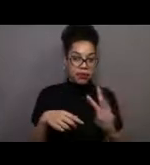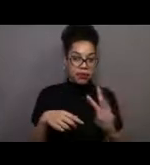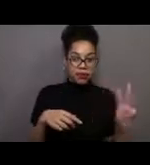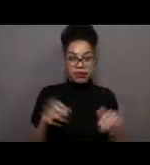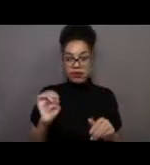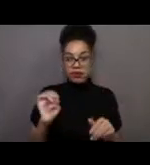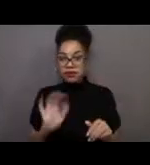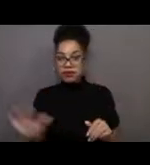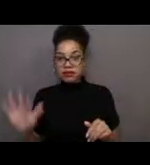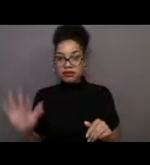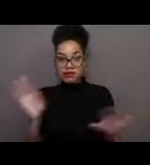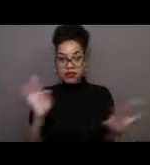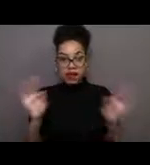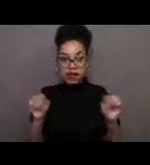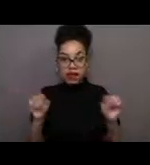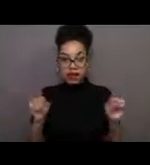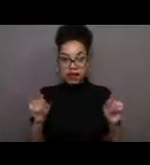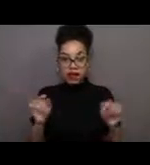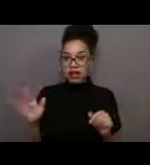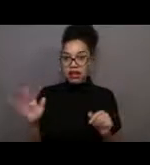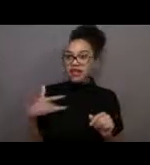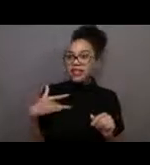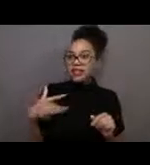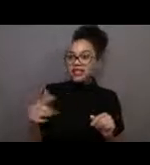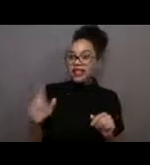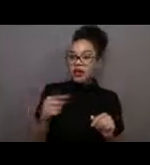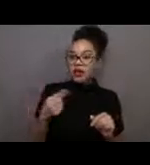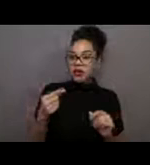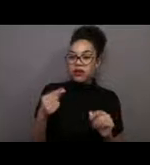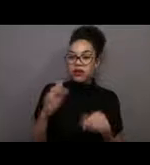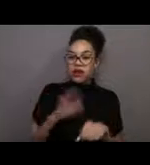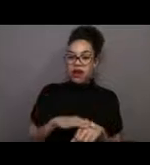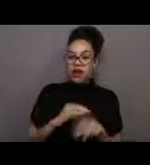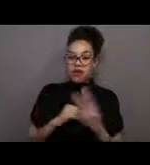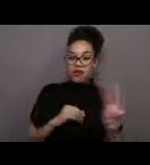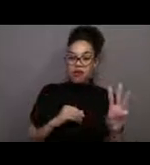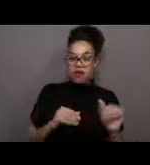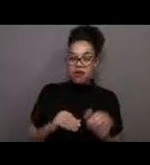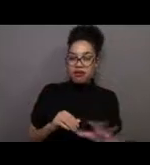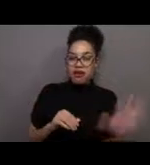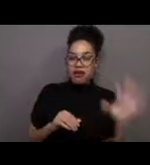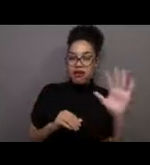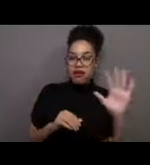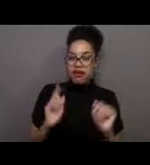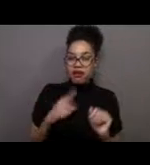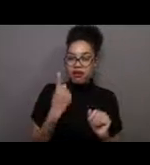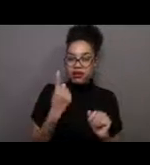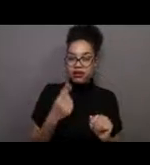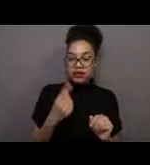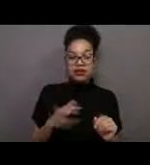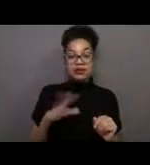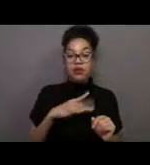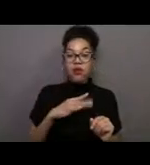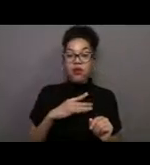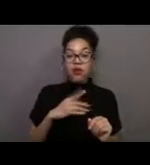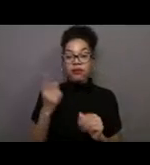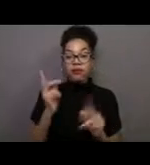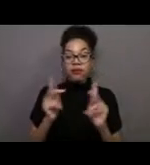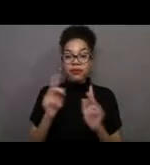We mostly find kelp on this coast. There's actually a really cool thing that people are studying right now called the Kelp Highway